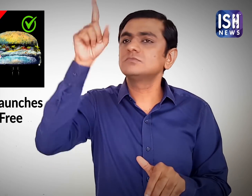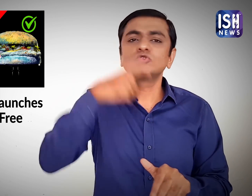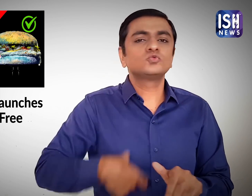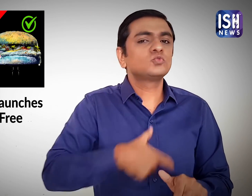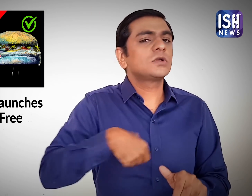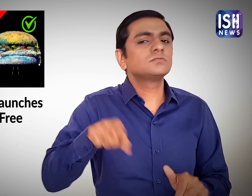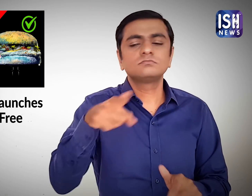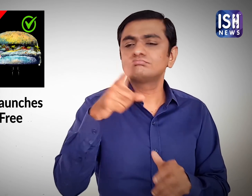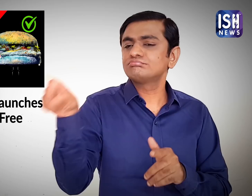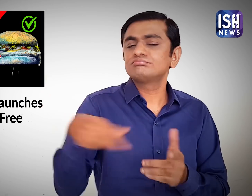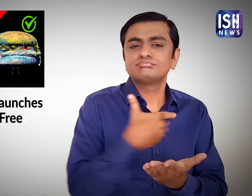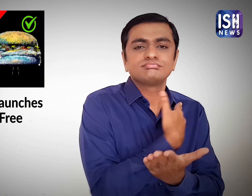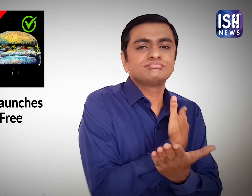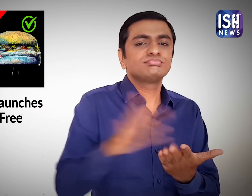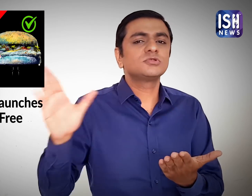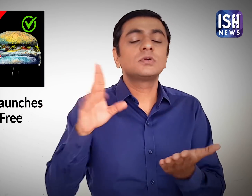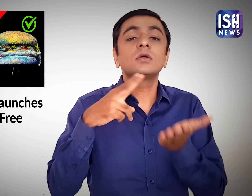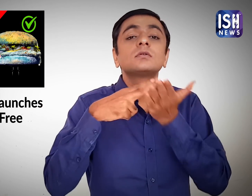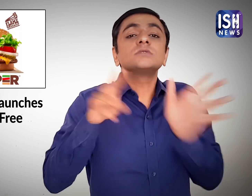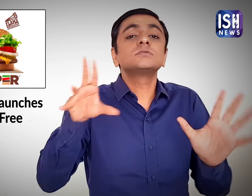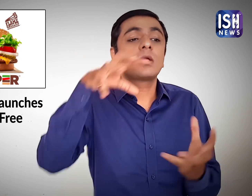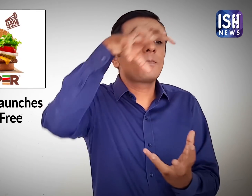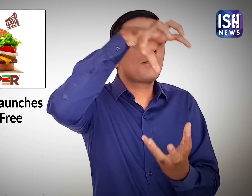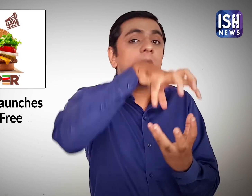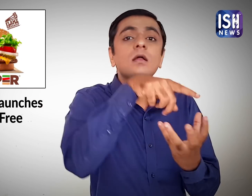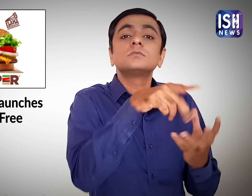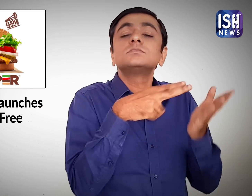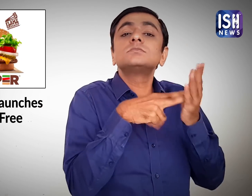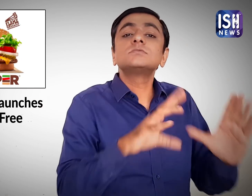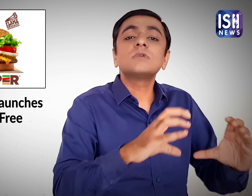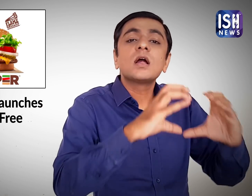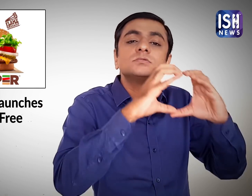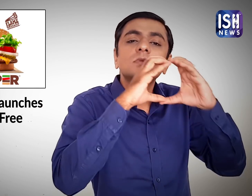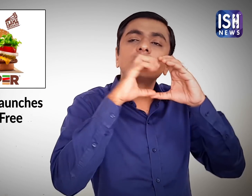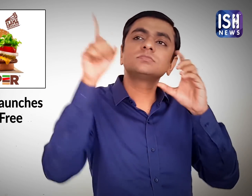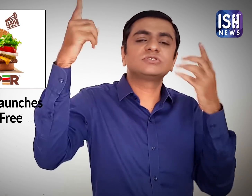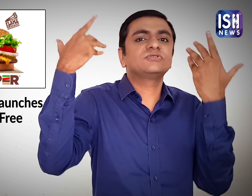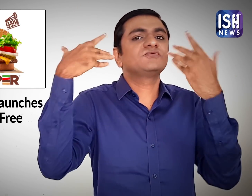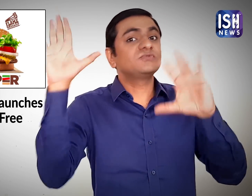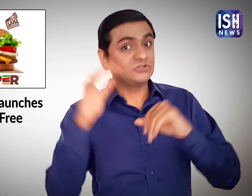Burger King Switzerland has removed all these preservatives and made their burger natural.